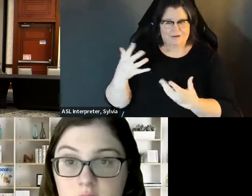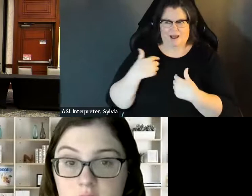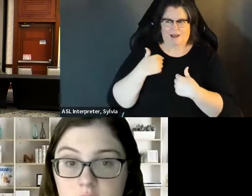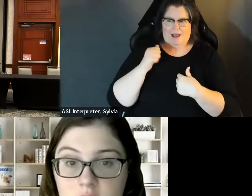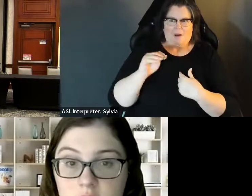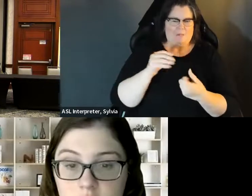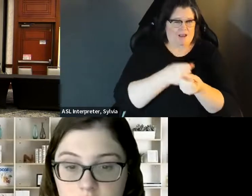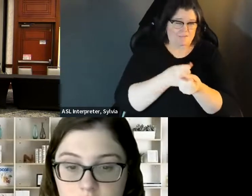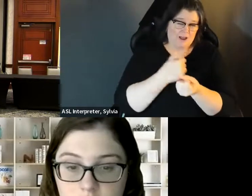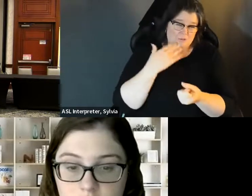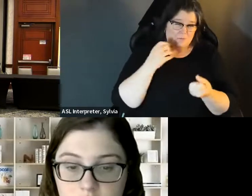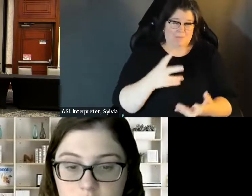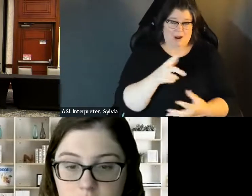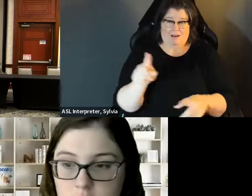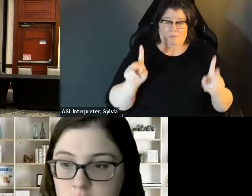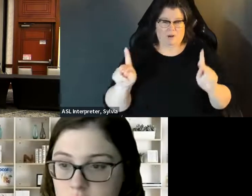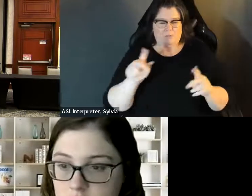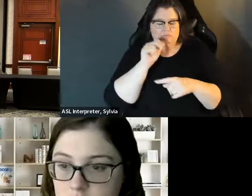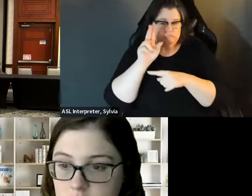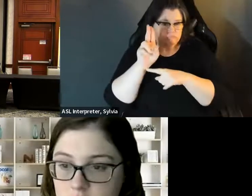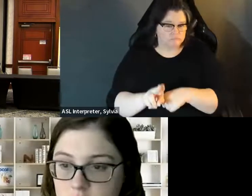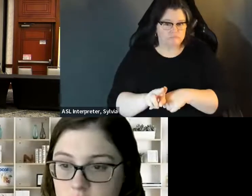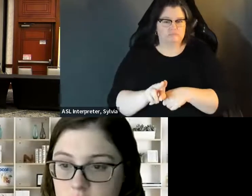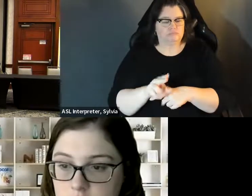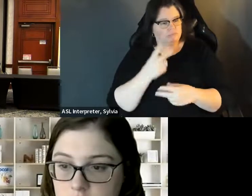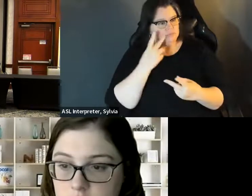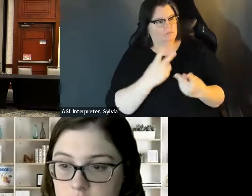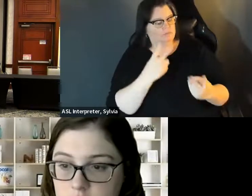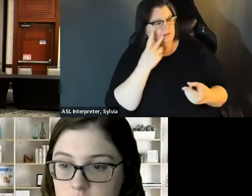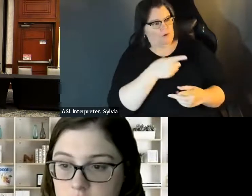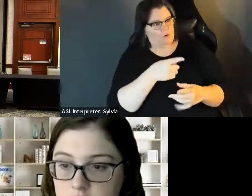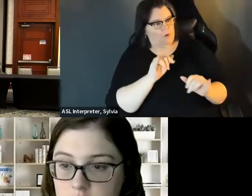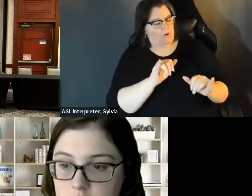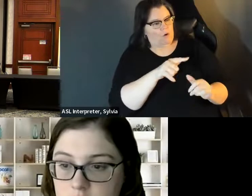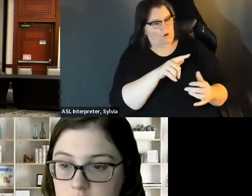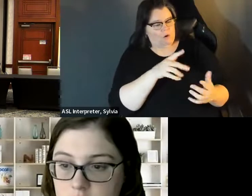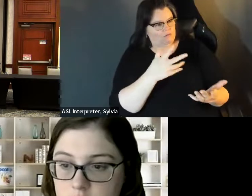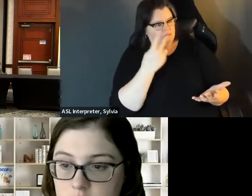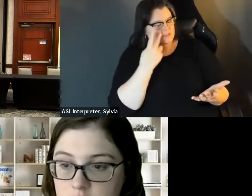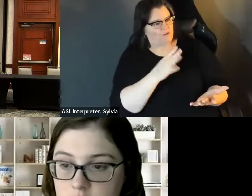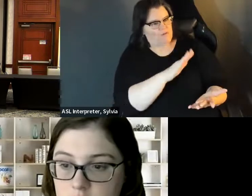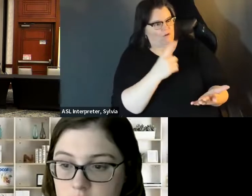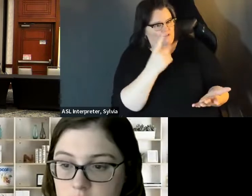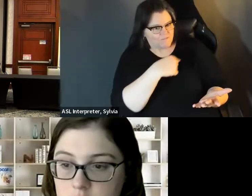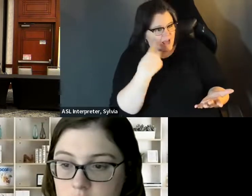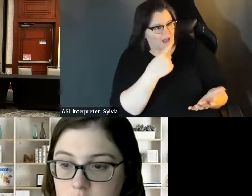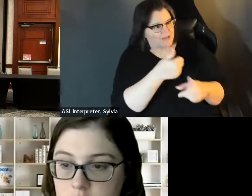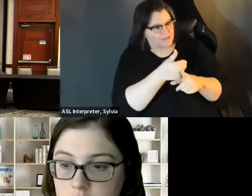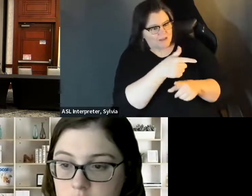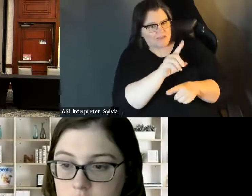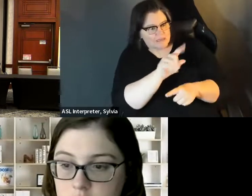and being a representative of the disability community because a lot of people are still not used to that and I think that's key. That's important to have more of us